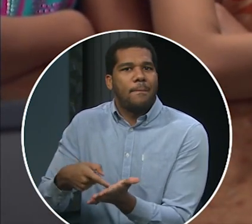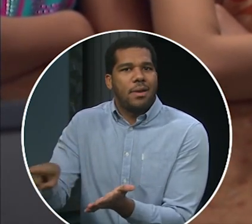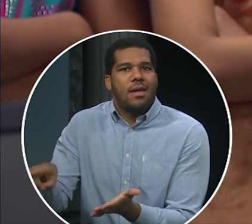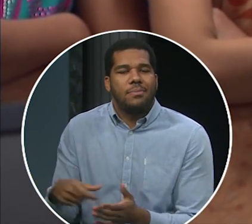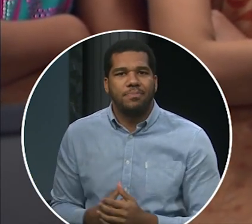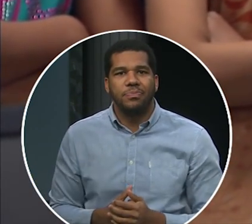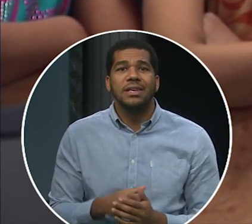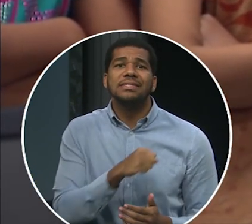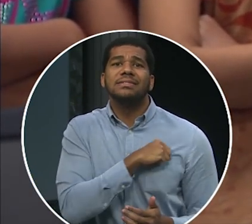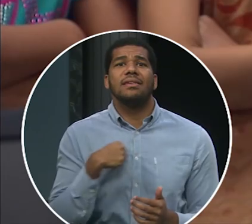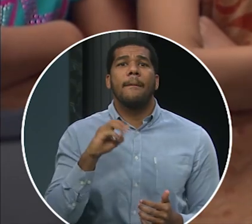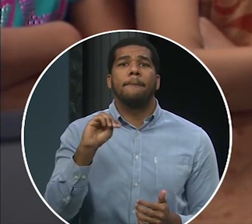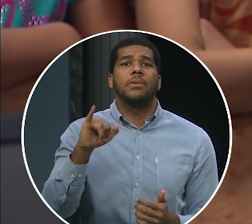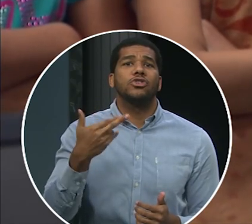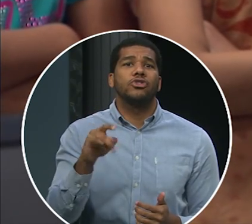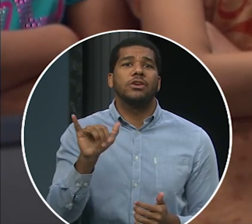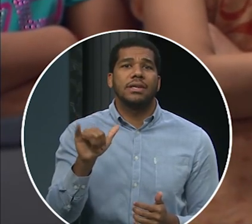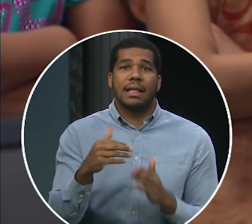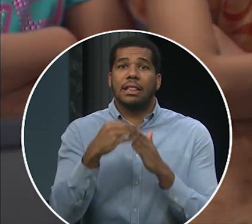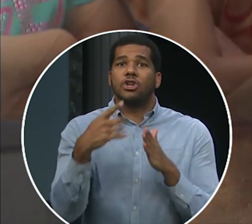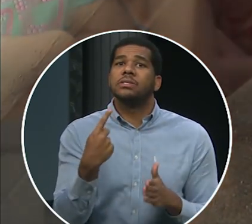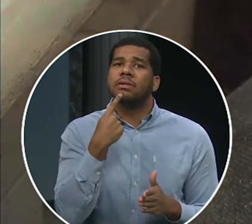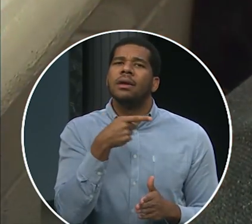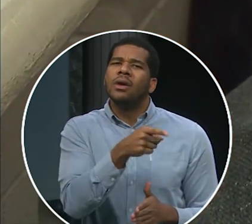or employees will be forced to work without pay.